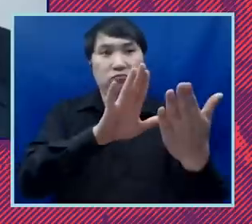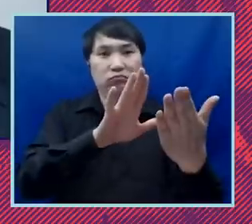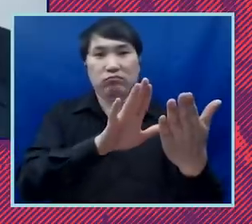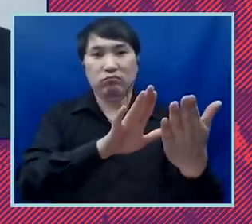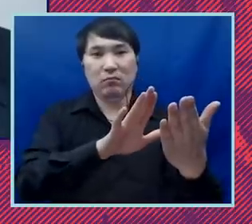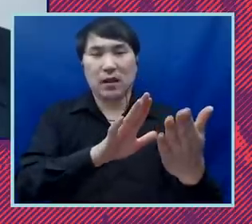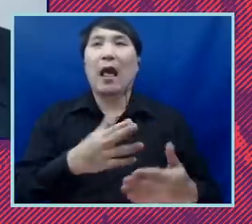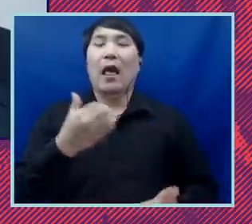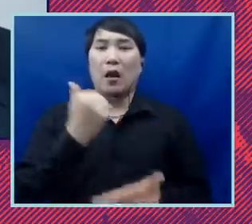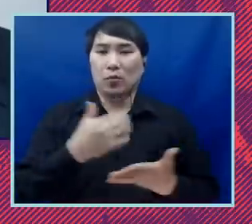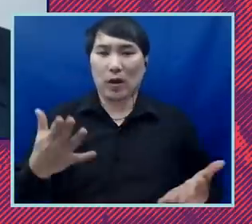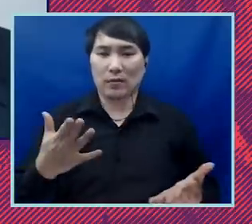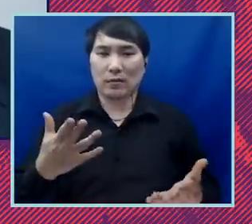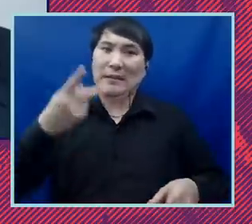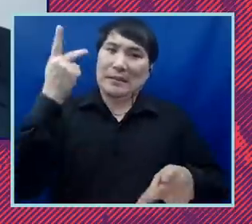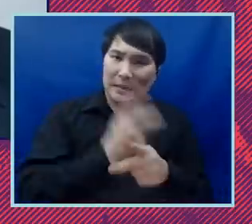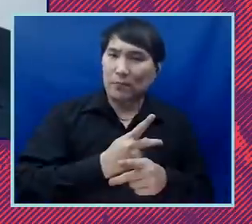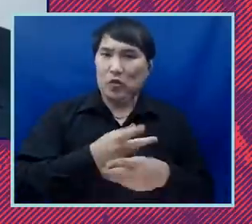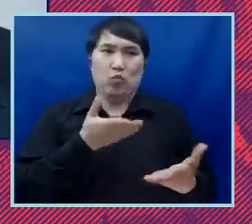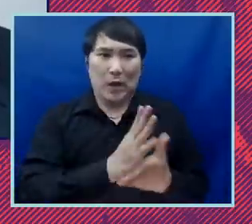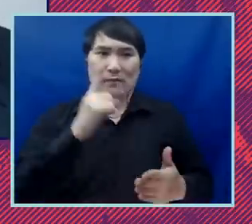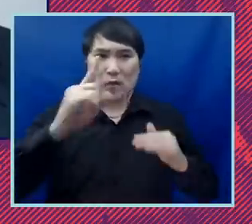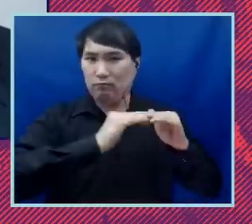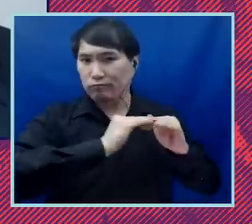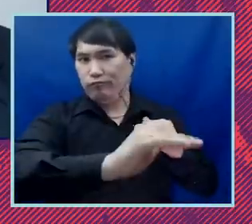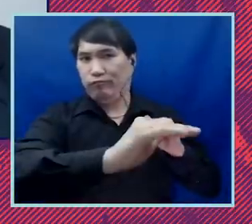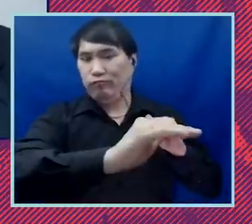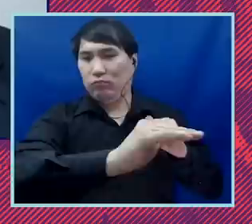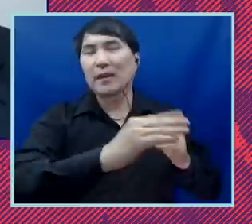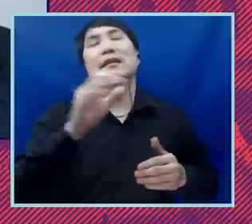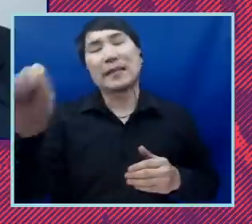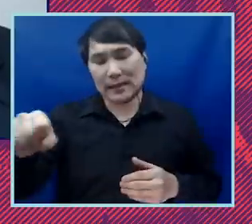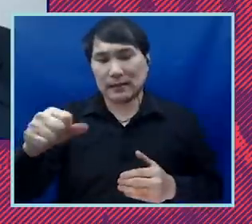help preserve the status quo. And while there were places where there were real setbacks,